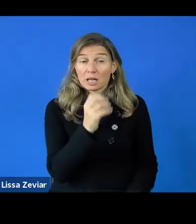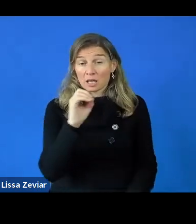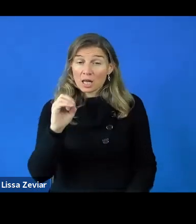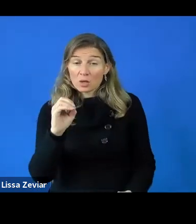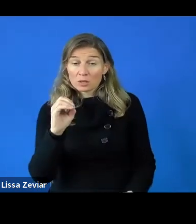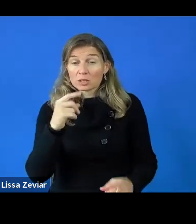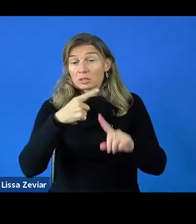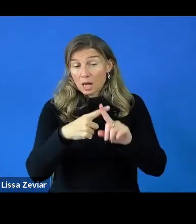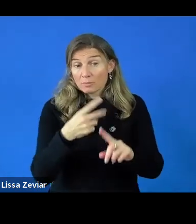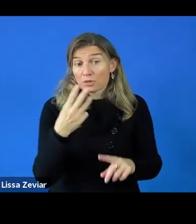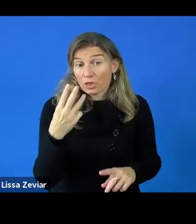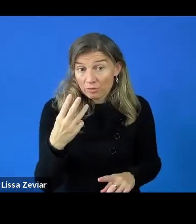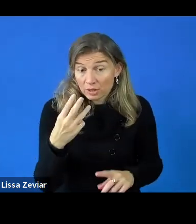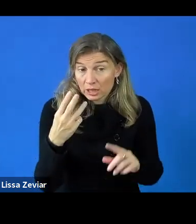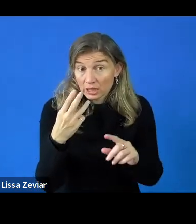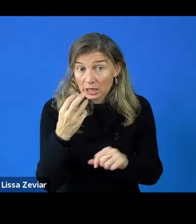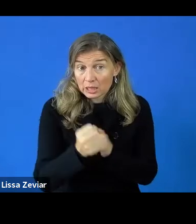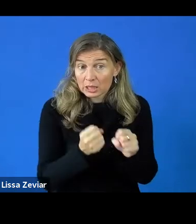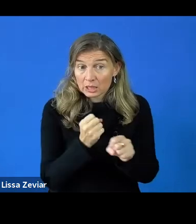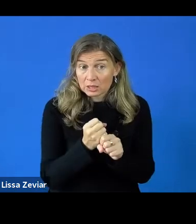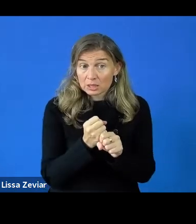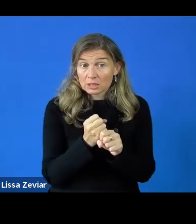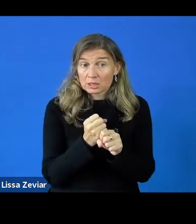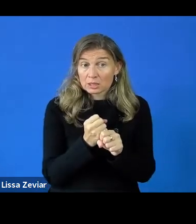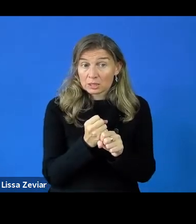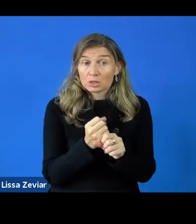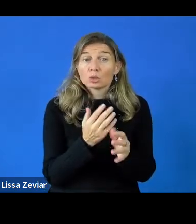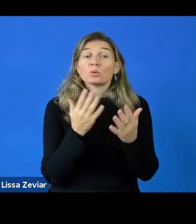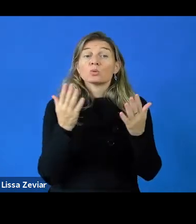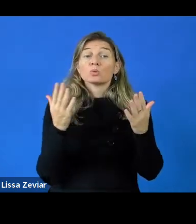If you would have 180,000 in total, because it's 60, 60 and 60